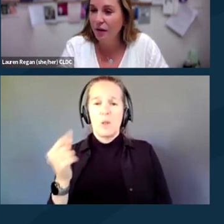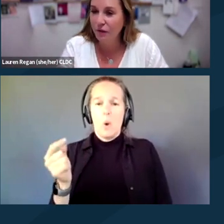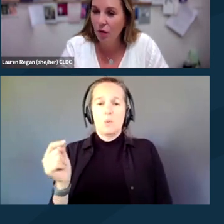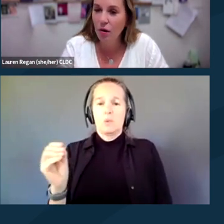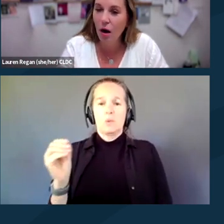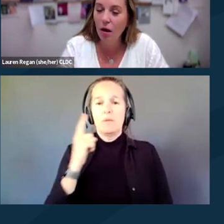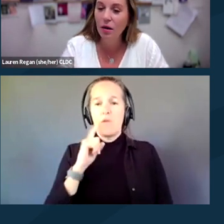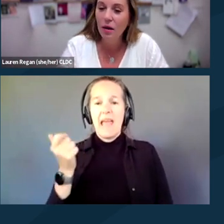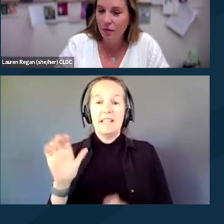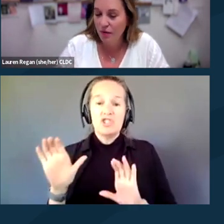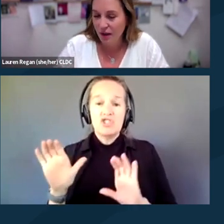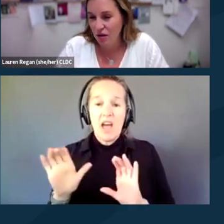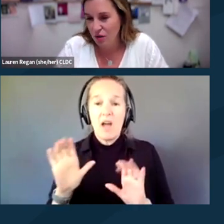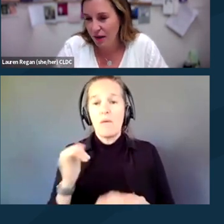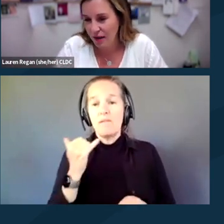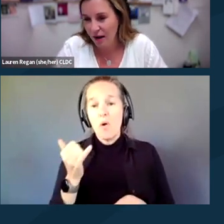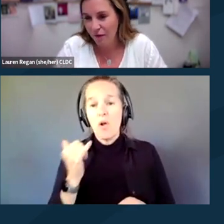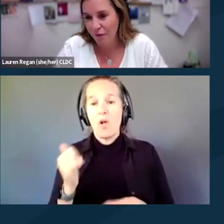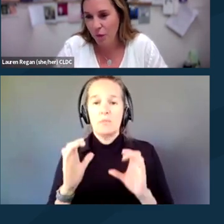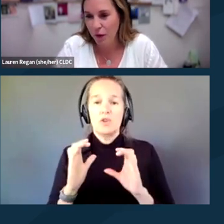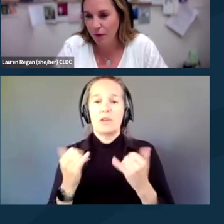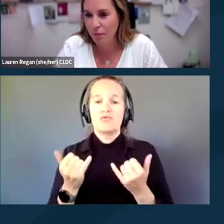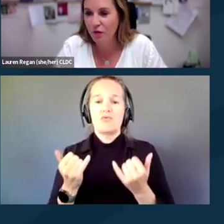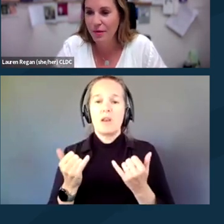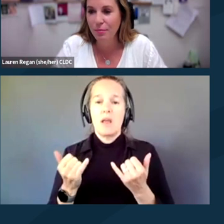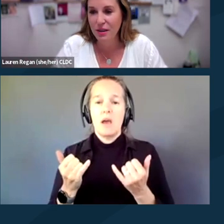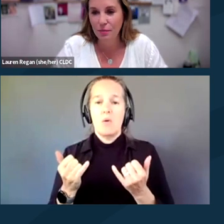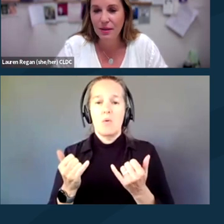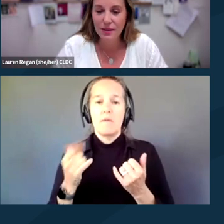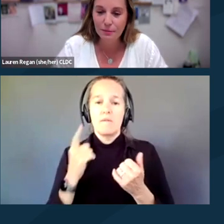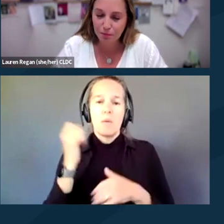or phone call communications right now for movement participants.